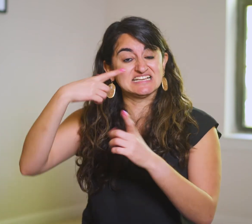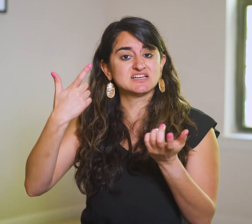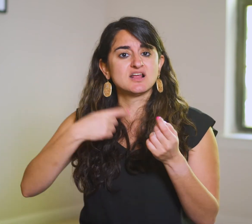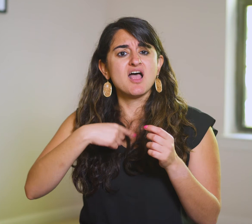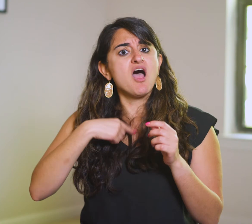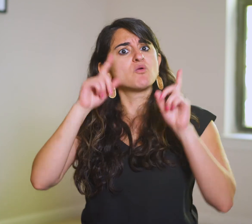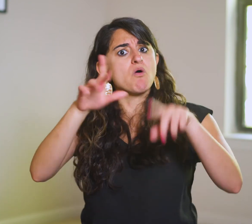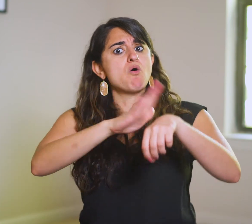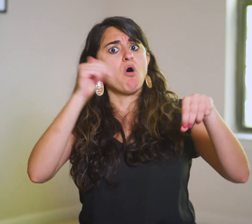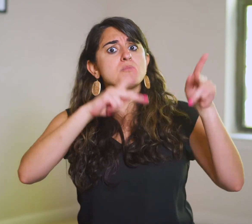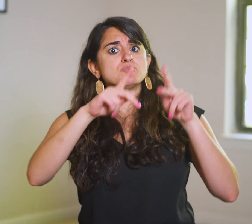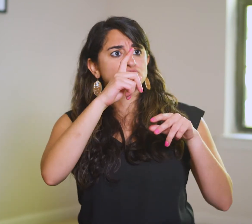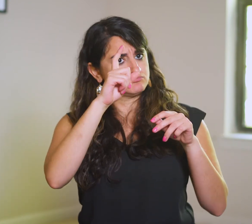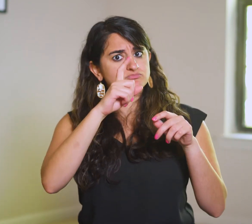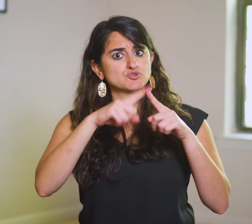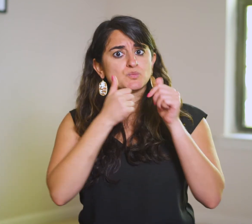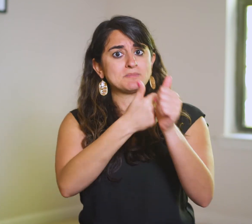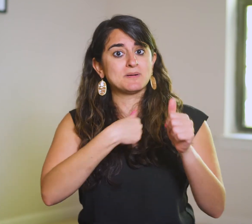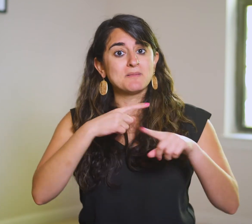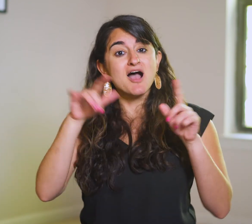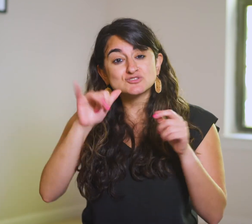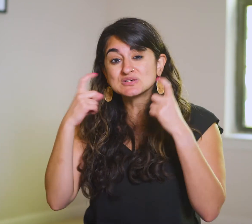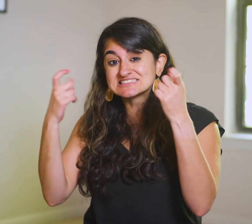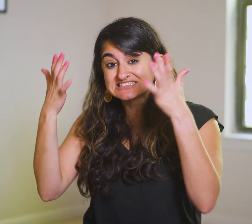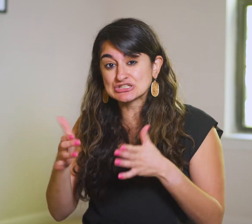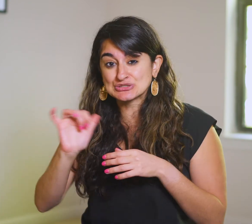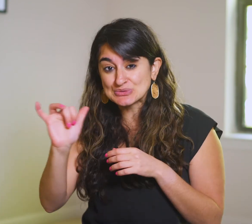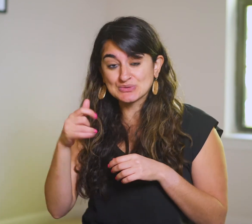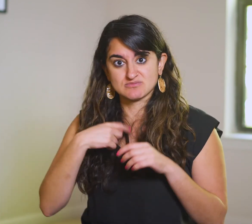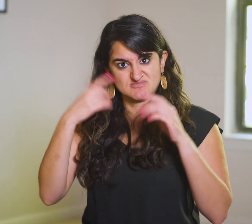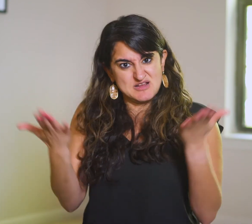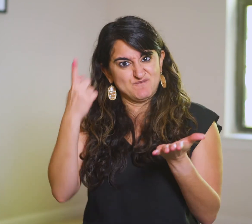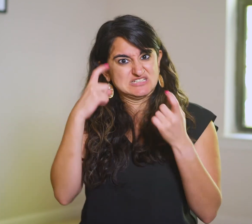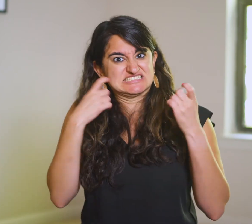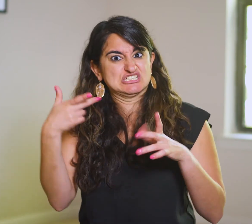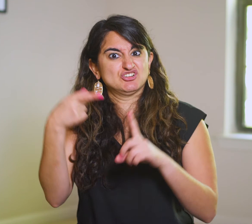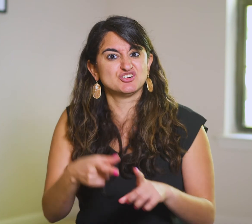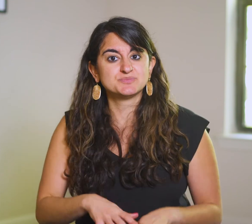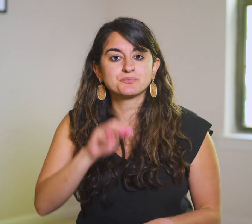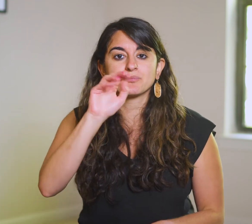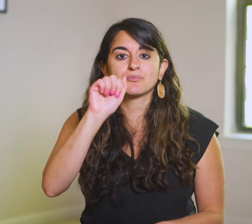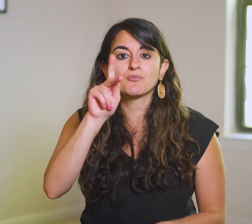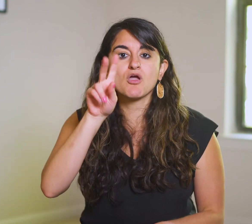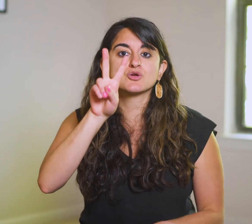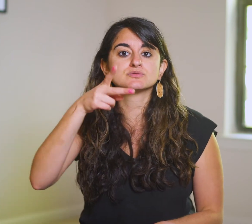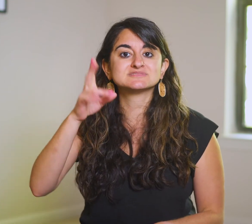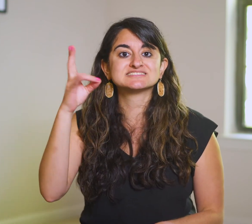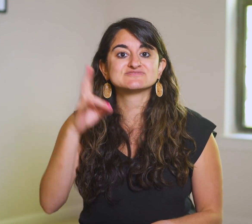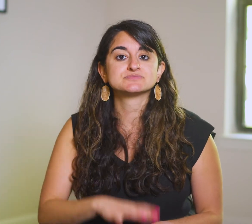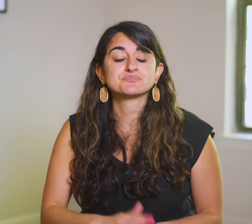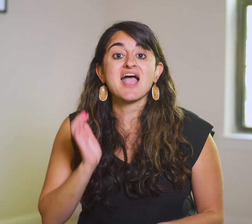I came not to call the righteous, but sinners” (Mark 2:17).